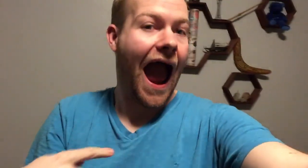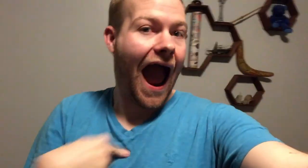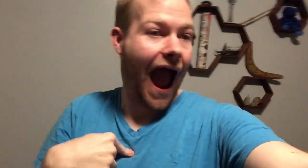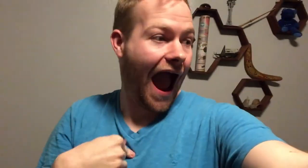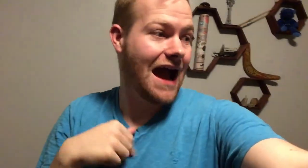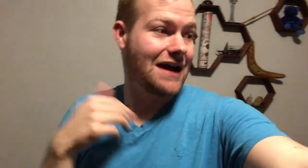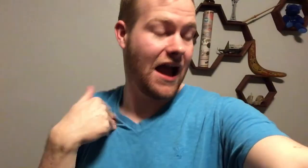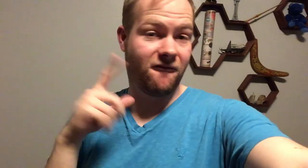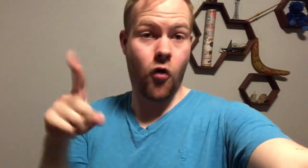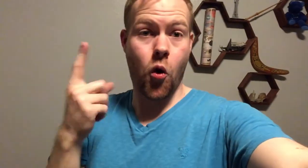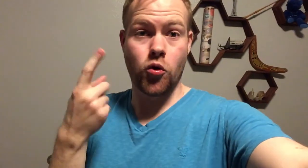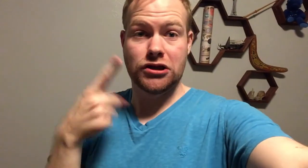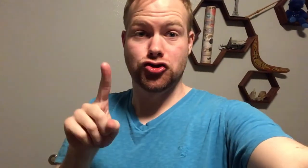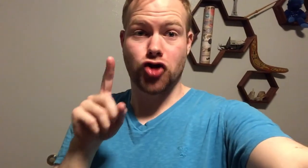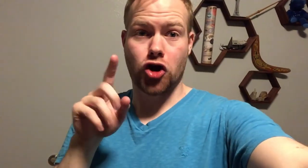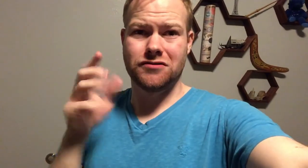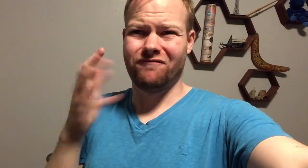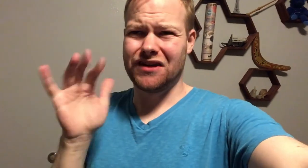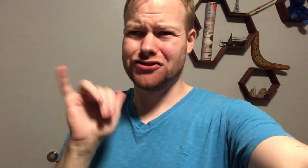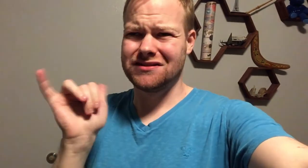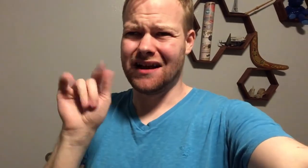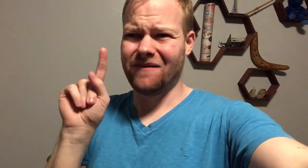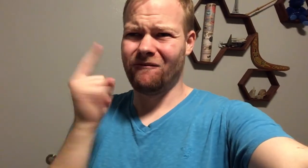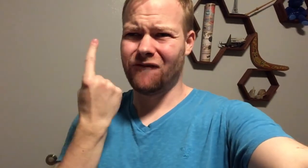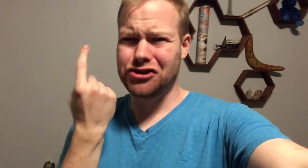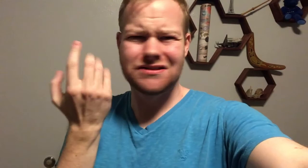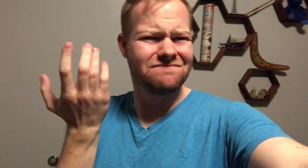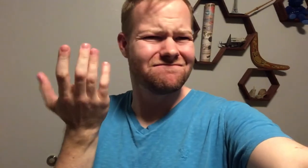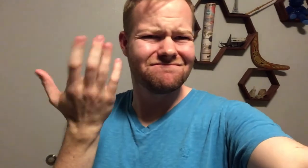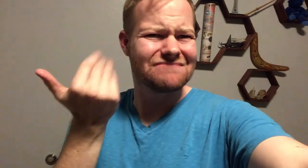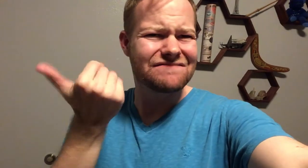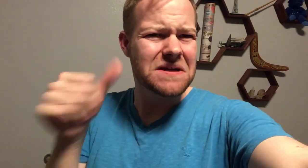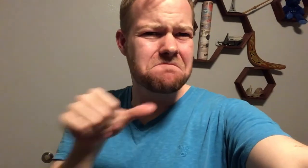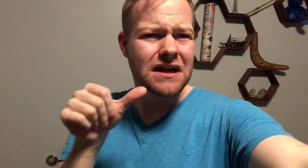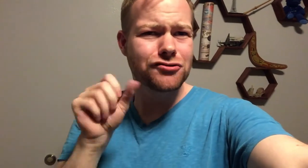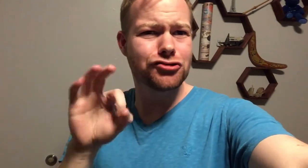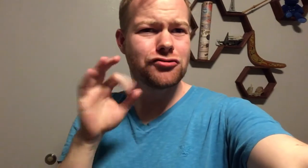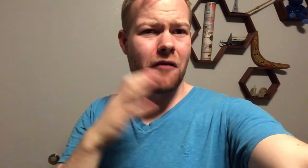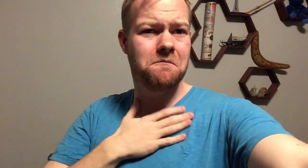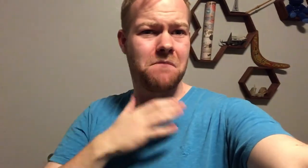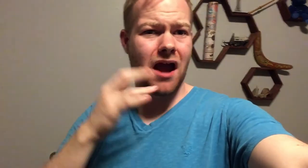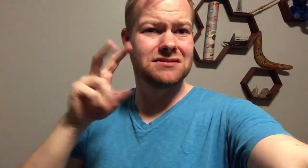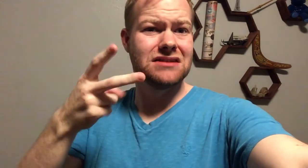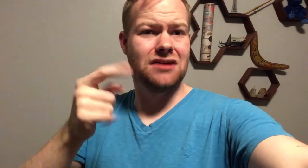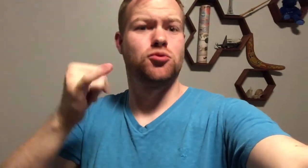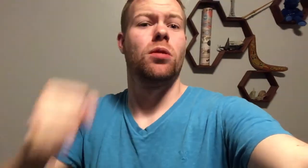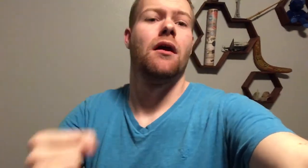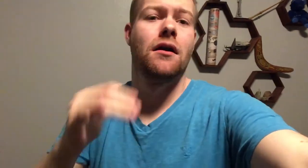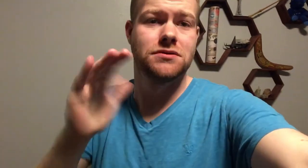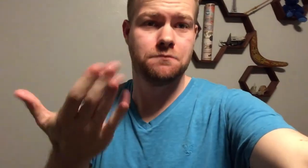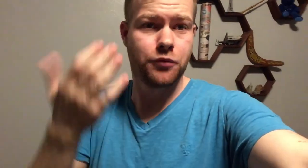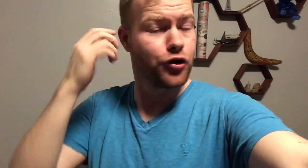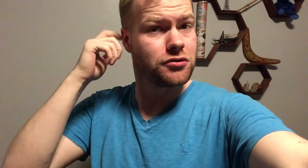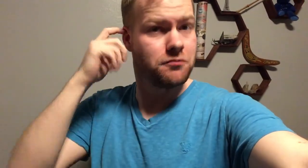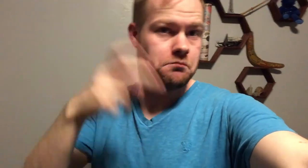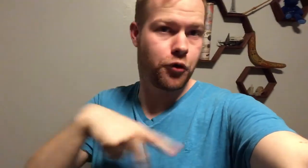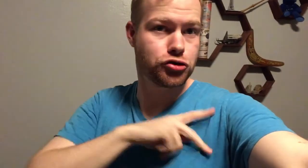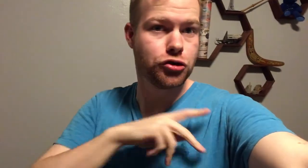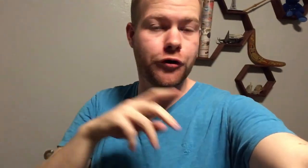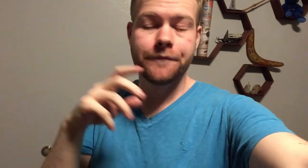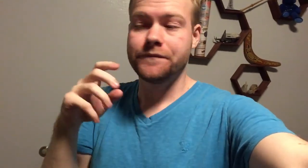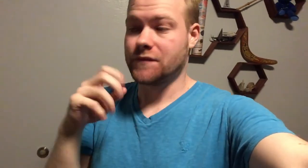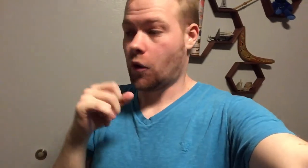I have only started, finished like the first fifteen pages of my second-to-last book, Personal. So...